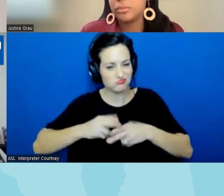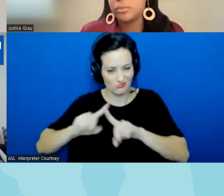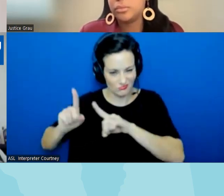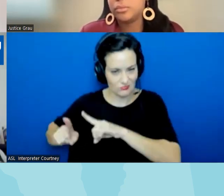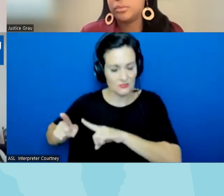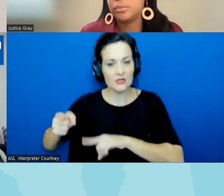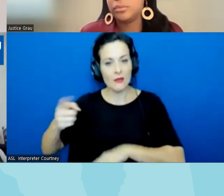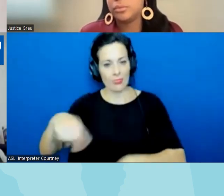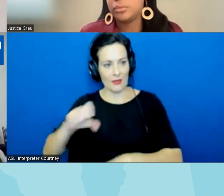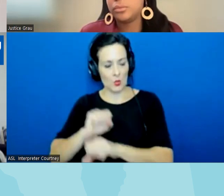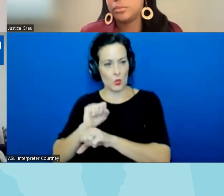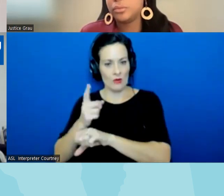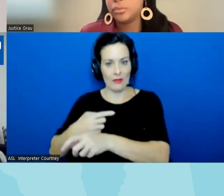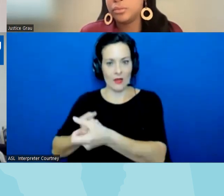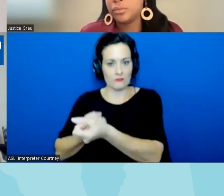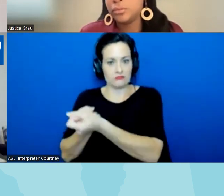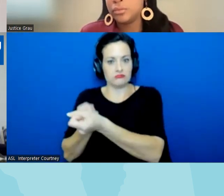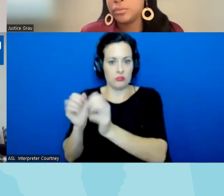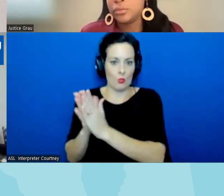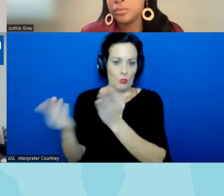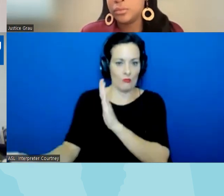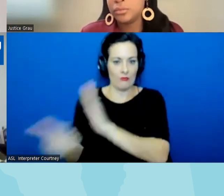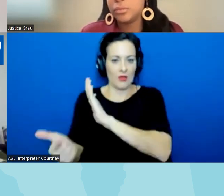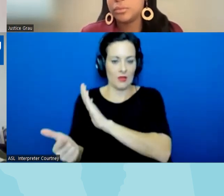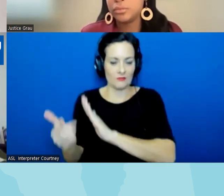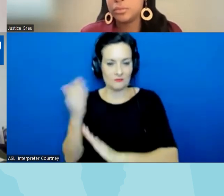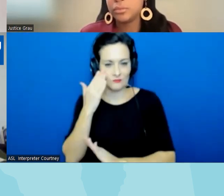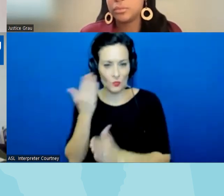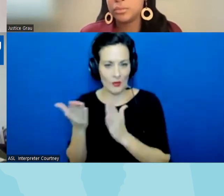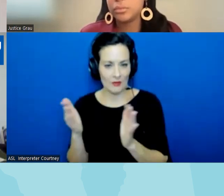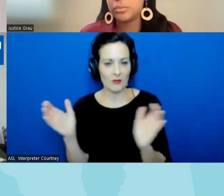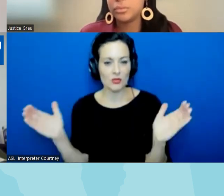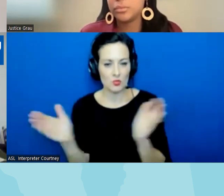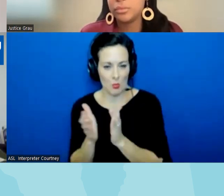efforts as I think somebody said earlier sort of the small vocal minority um of folks so uh Katie